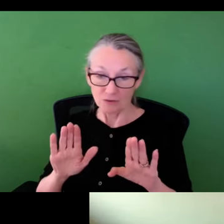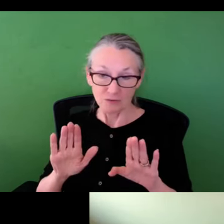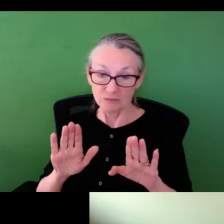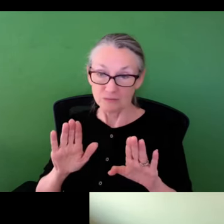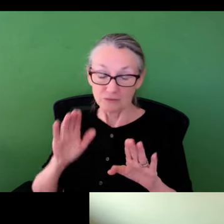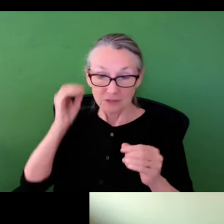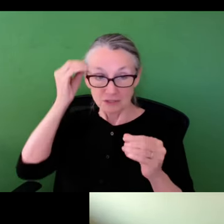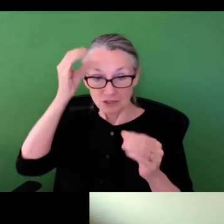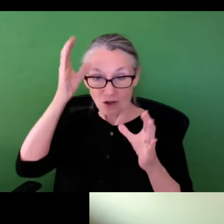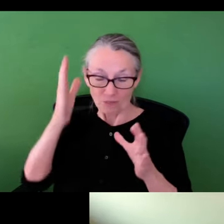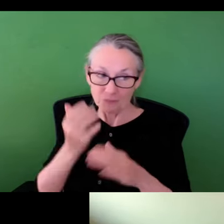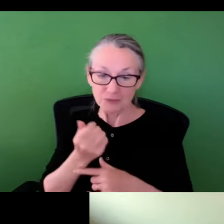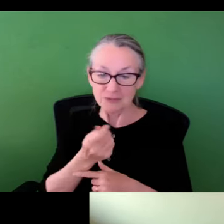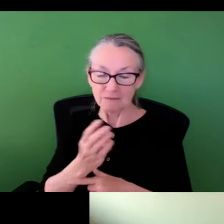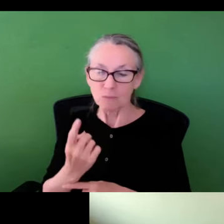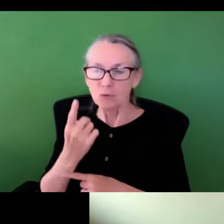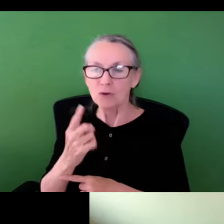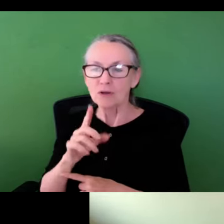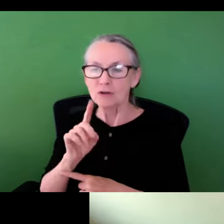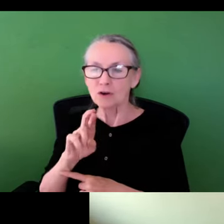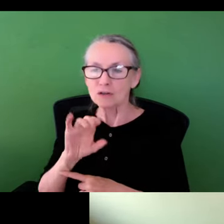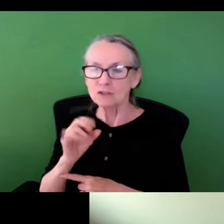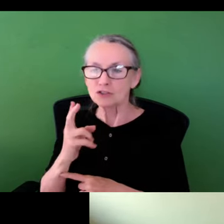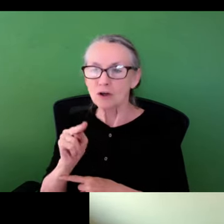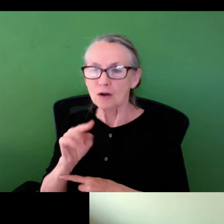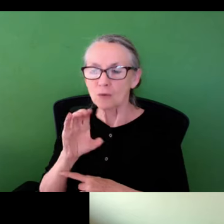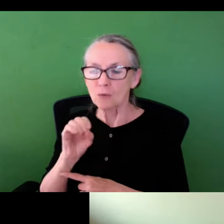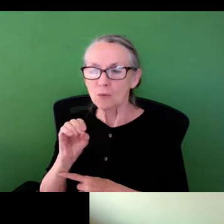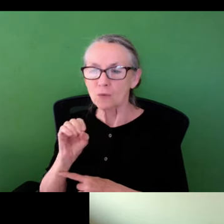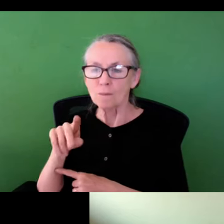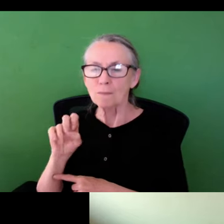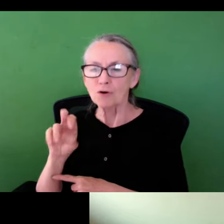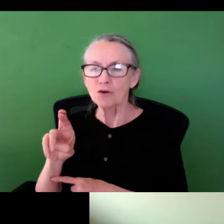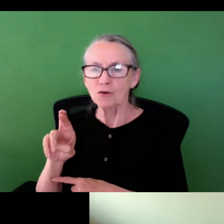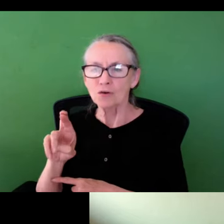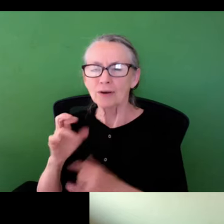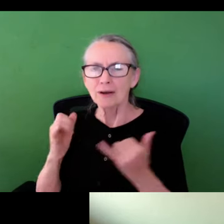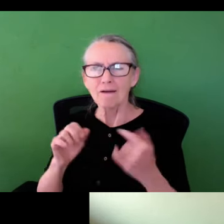I was trained by a phenomenal scholar